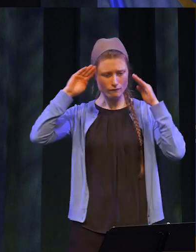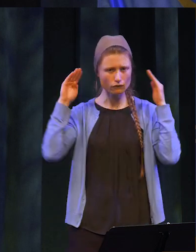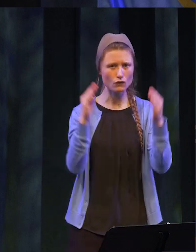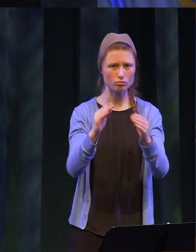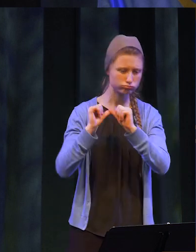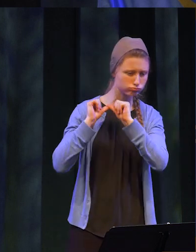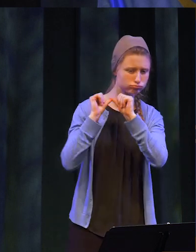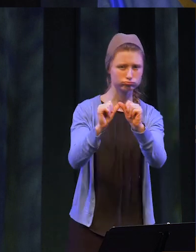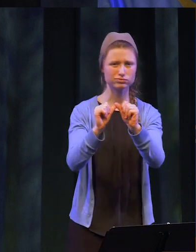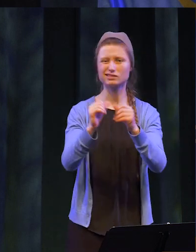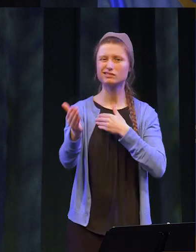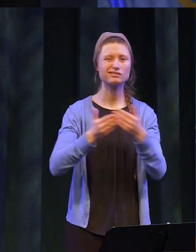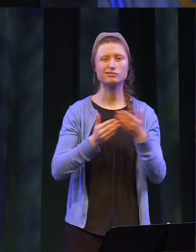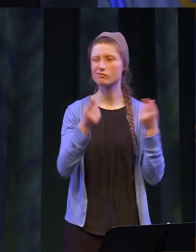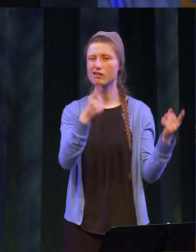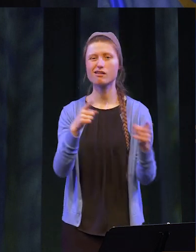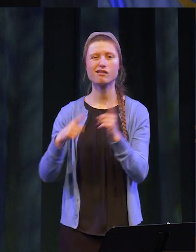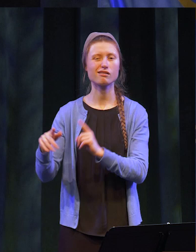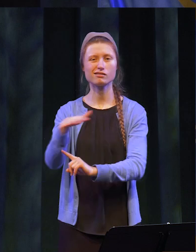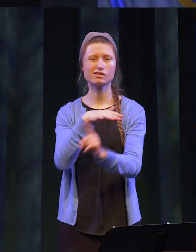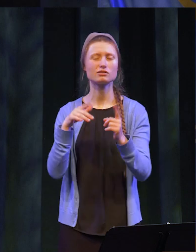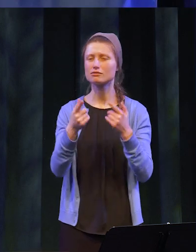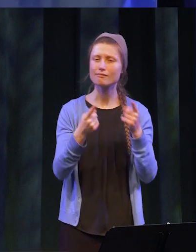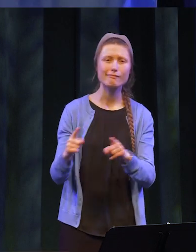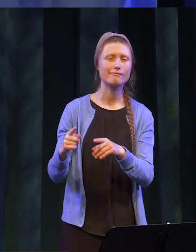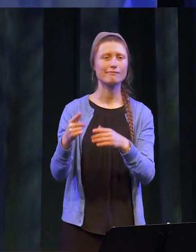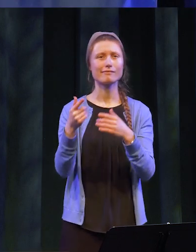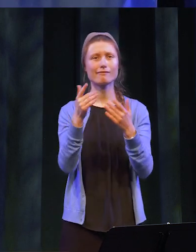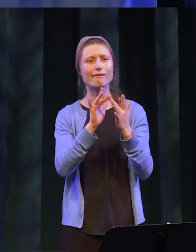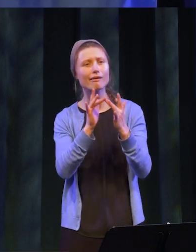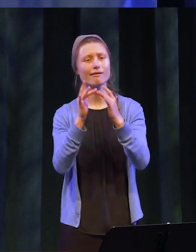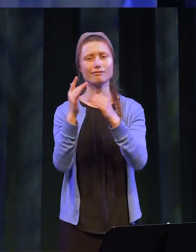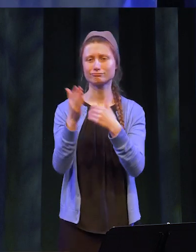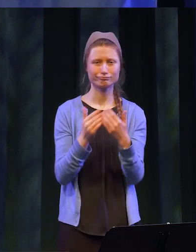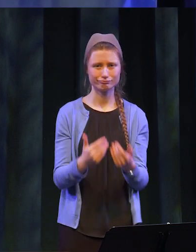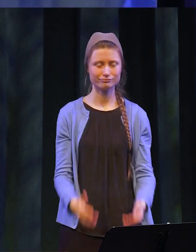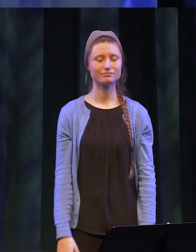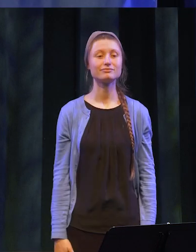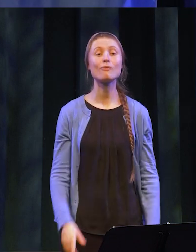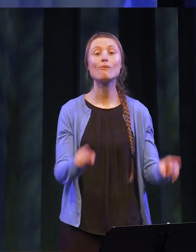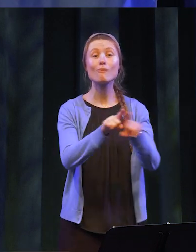continued regardless of the delivery method. Also, thank you to family and friends who